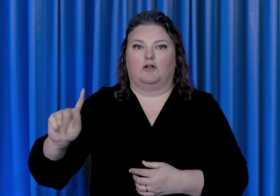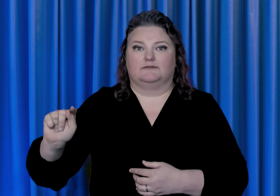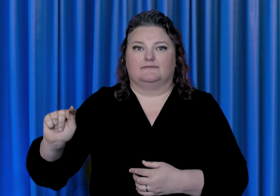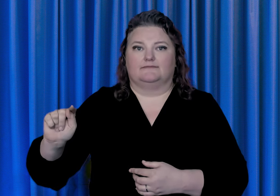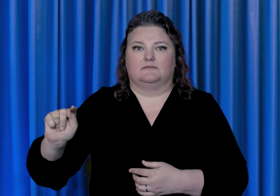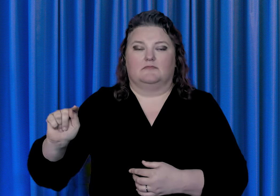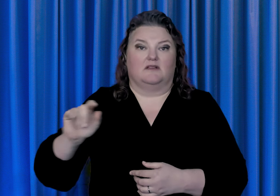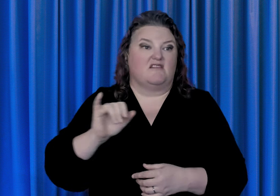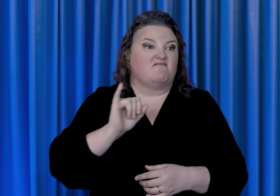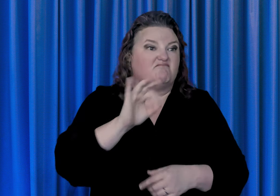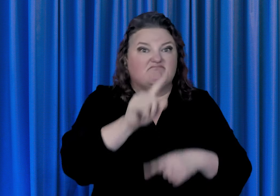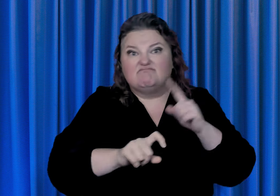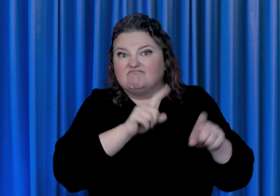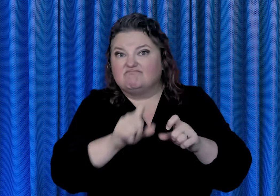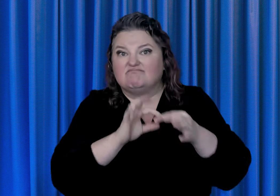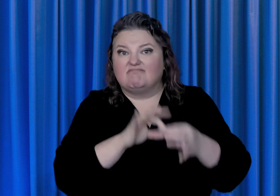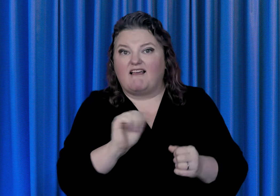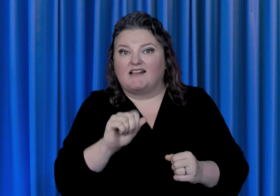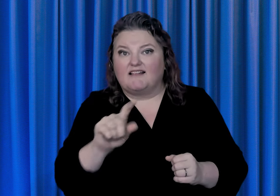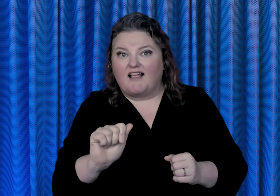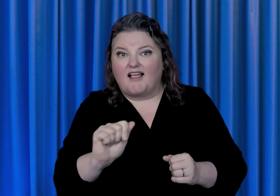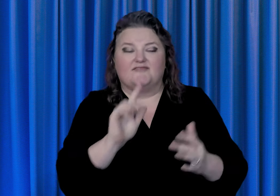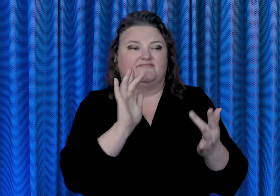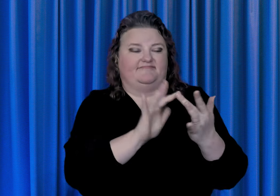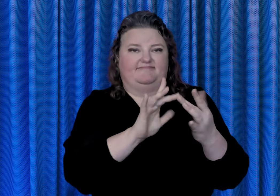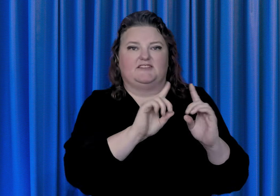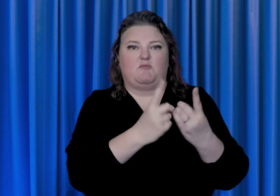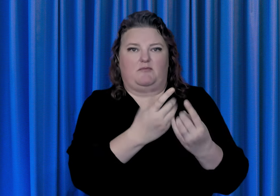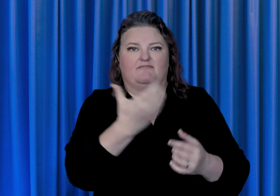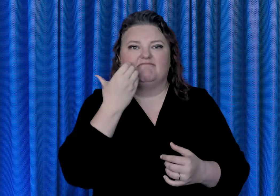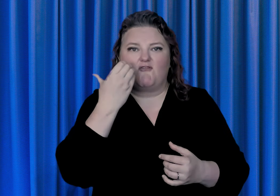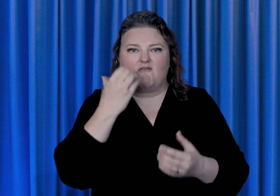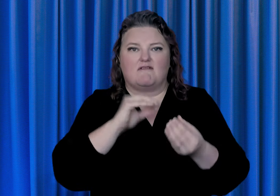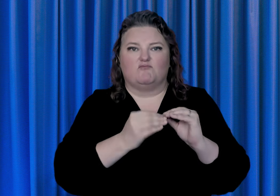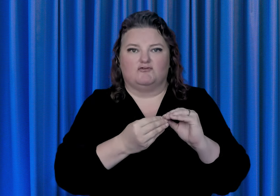regarding the ADA, please contact the department’s toll-free ADA Information